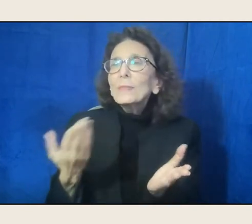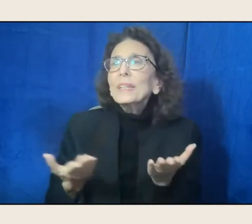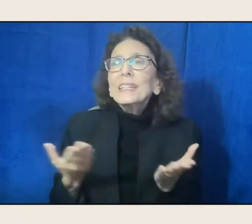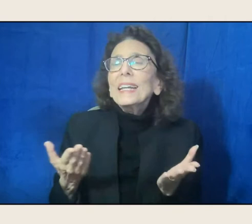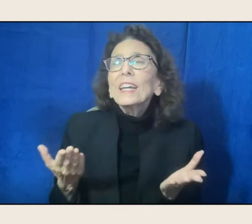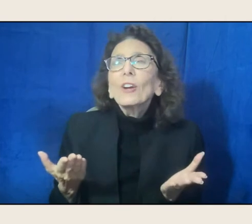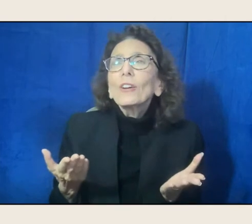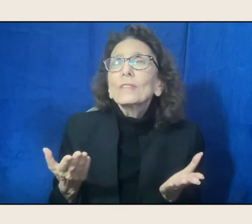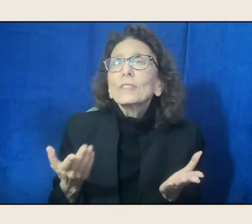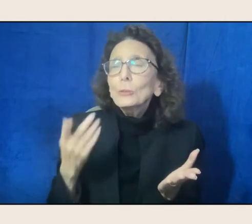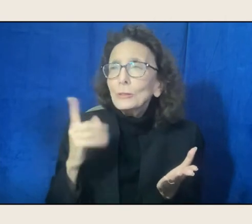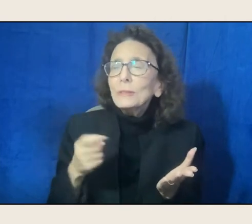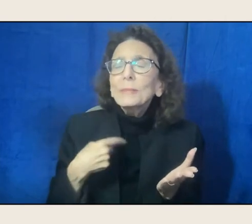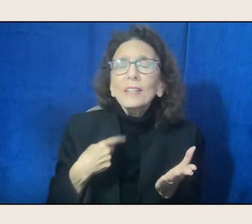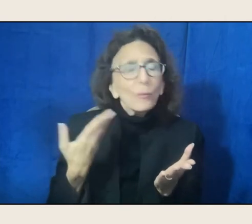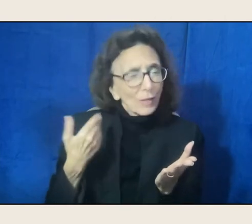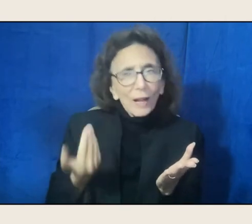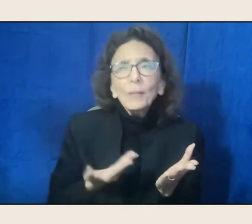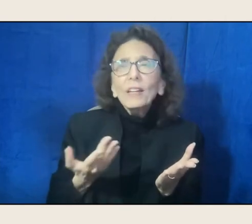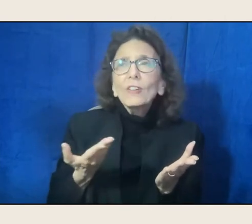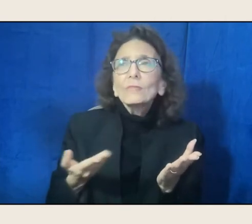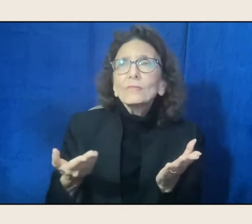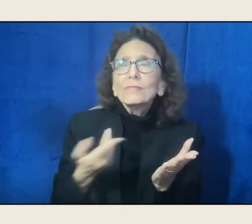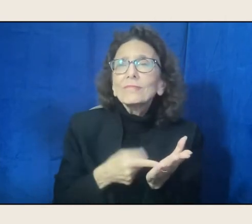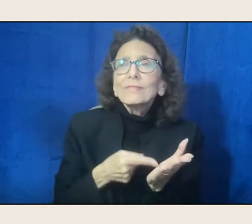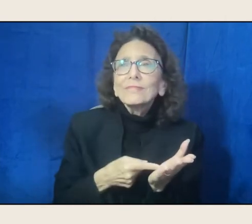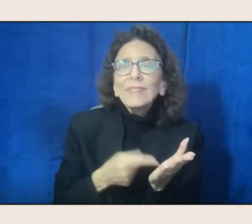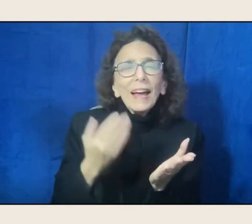And I knew you would come and find me.